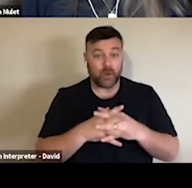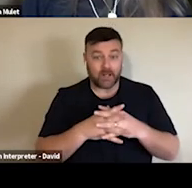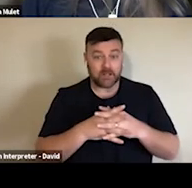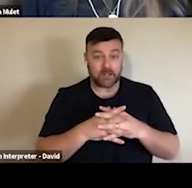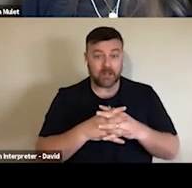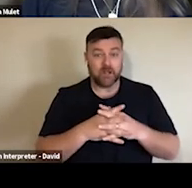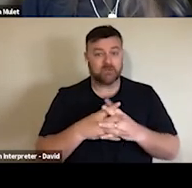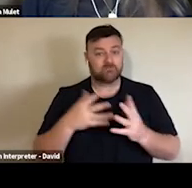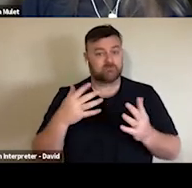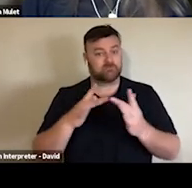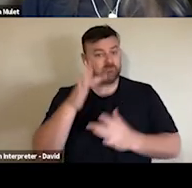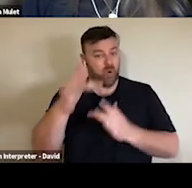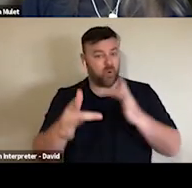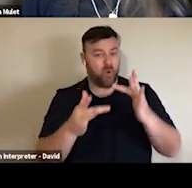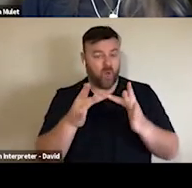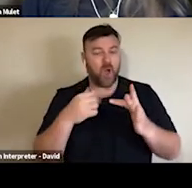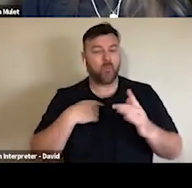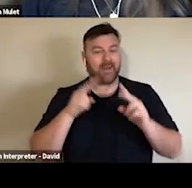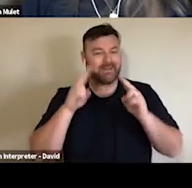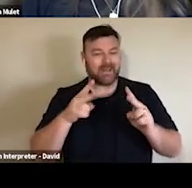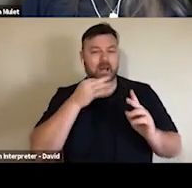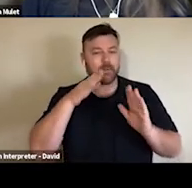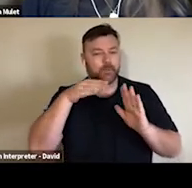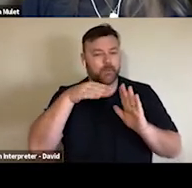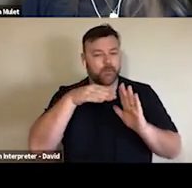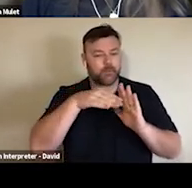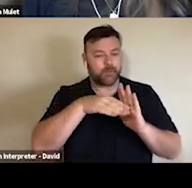familiar with the range of digital content that is available to them and Megan and I